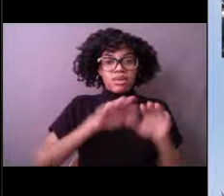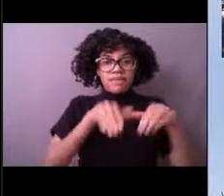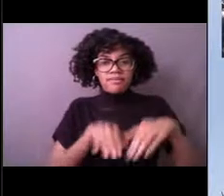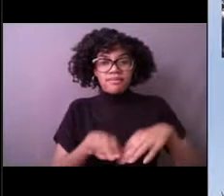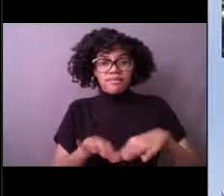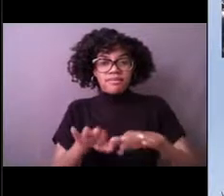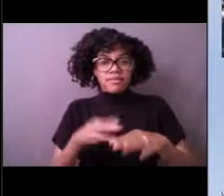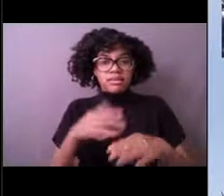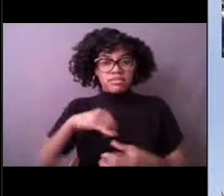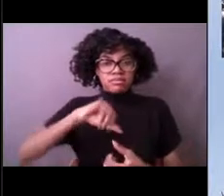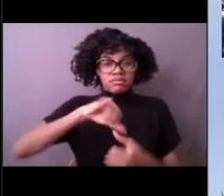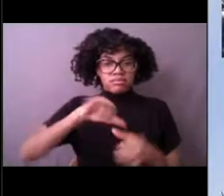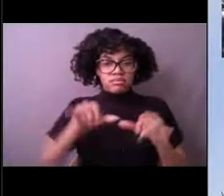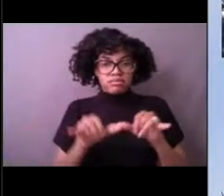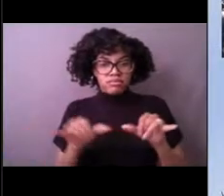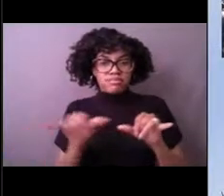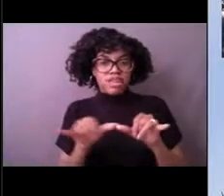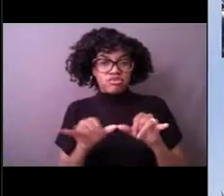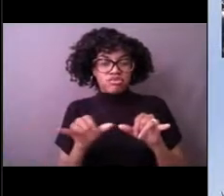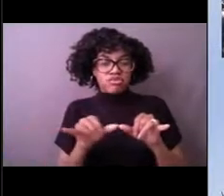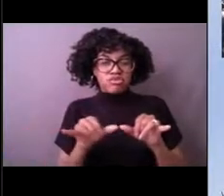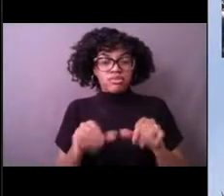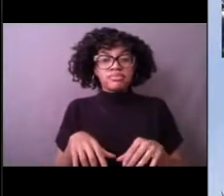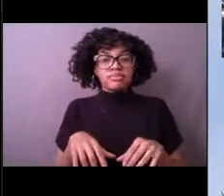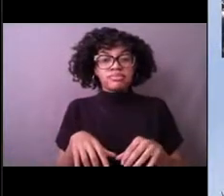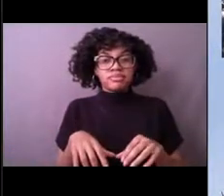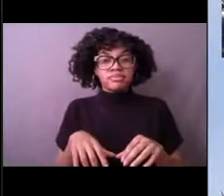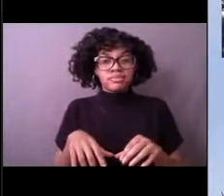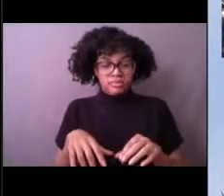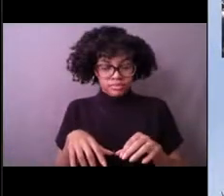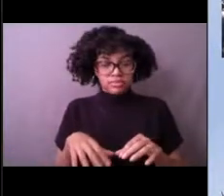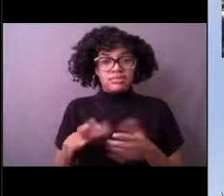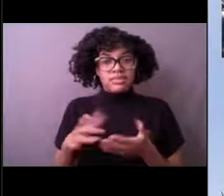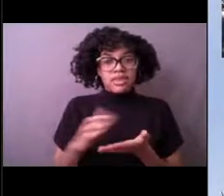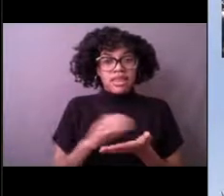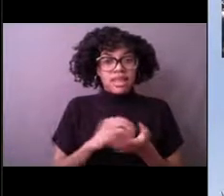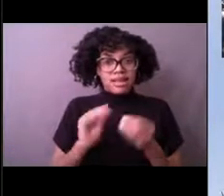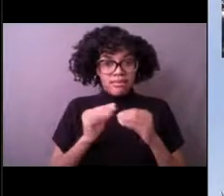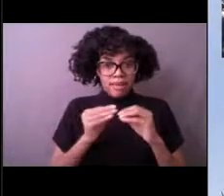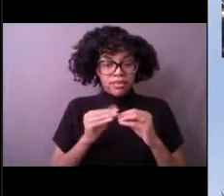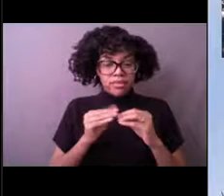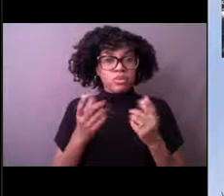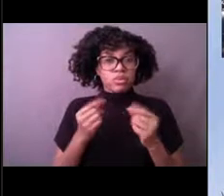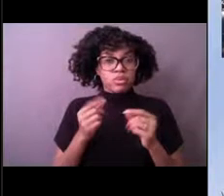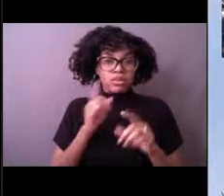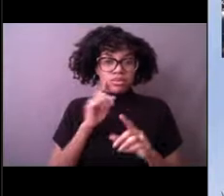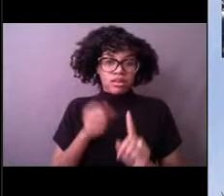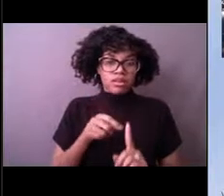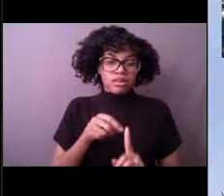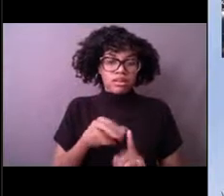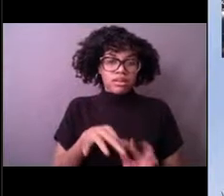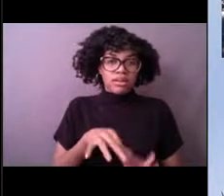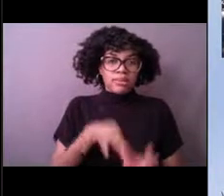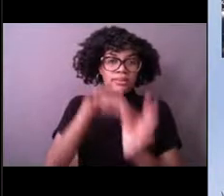sends information to this surface buoy that looks like the picture on the left hand side.